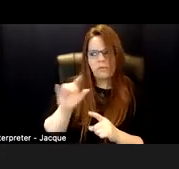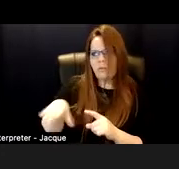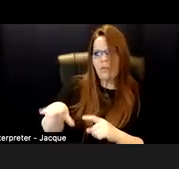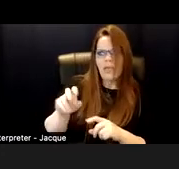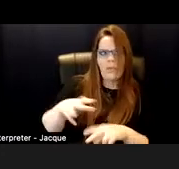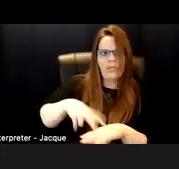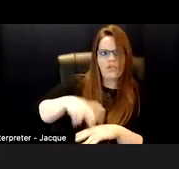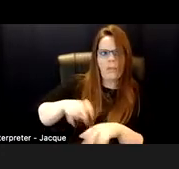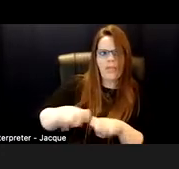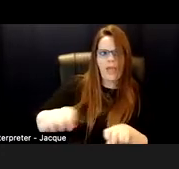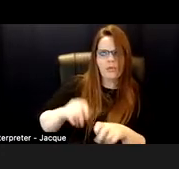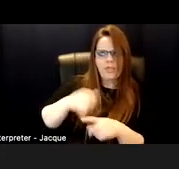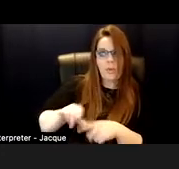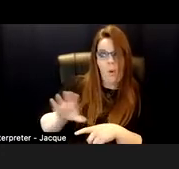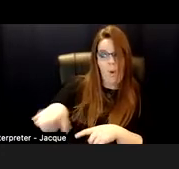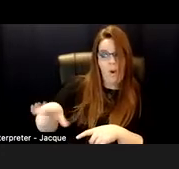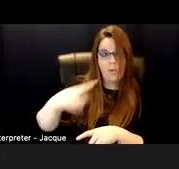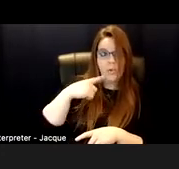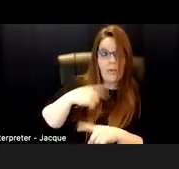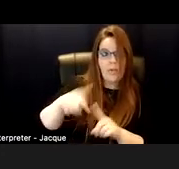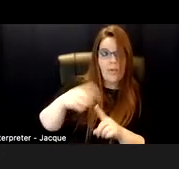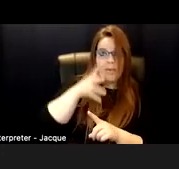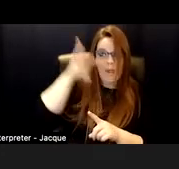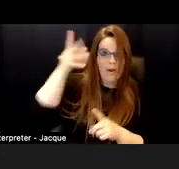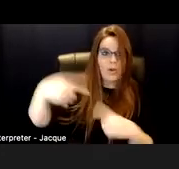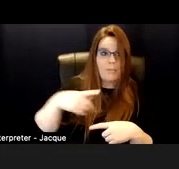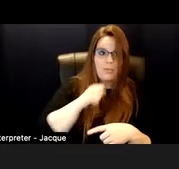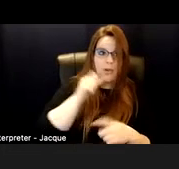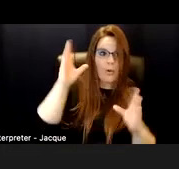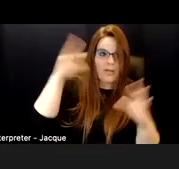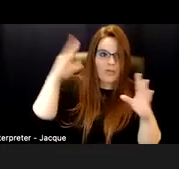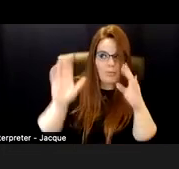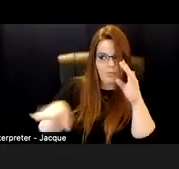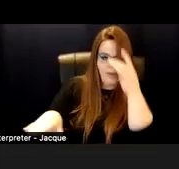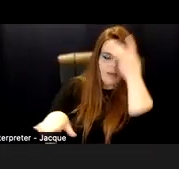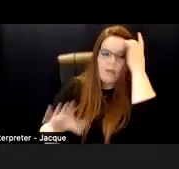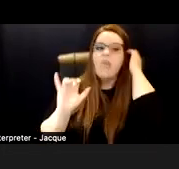Or will you tell me when the parents are coming so I don't get in trouble? That would have been fine.